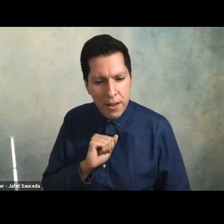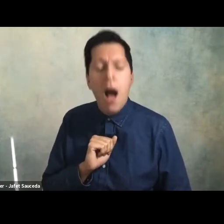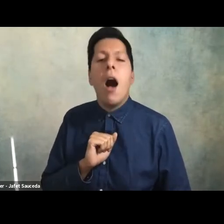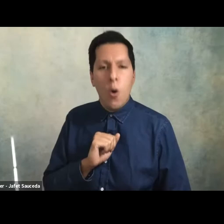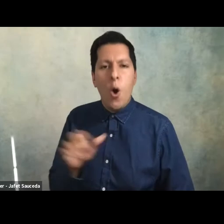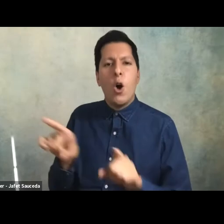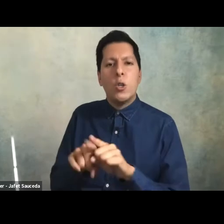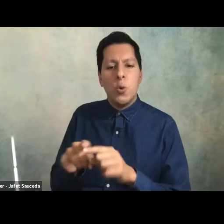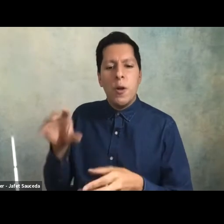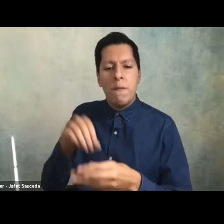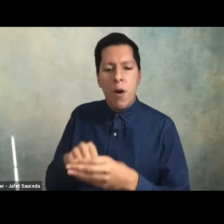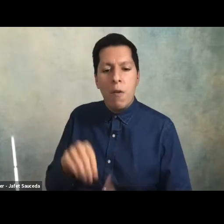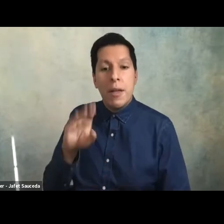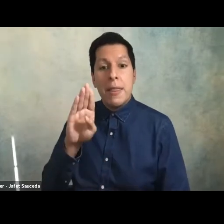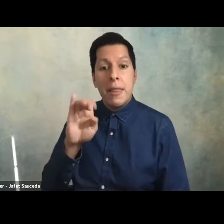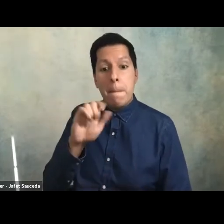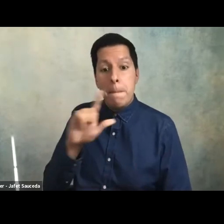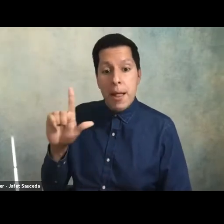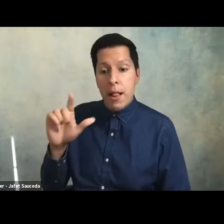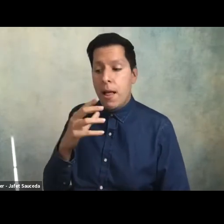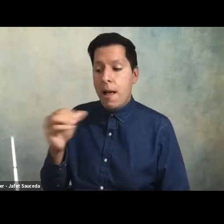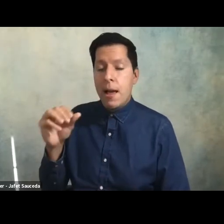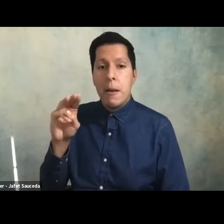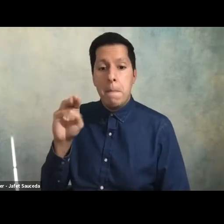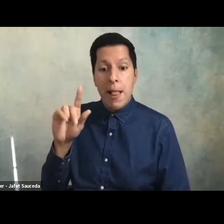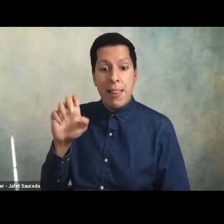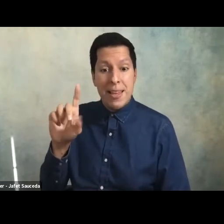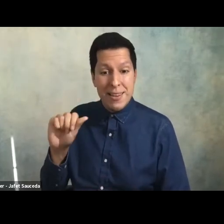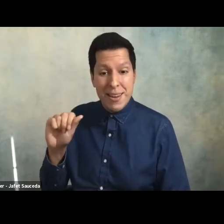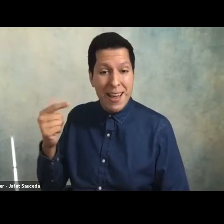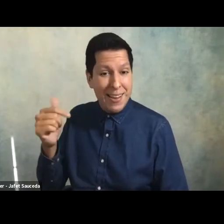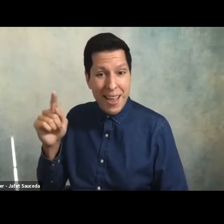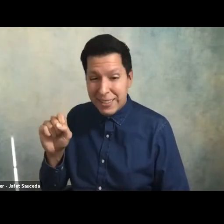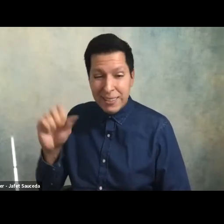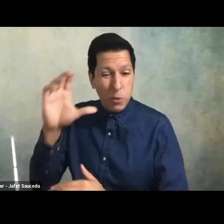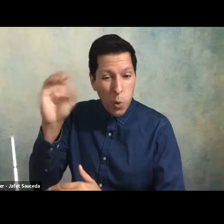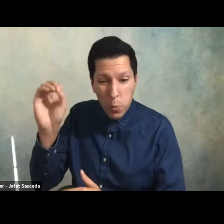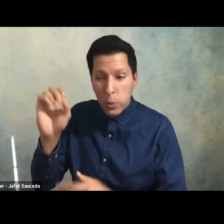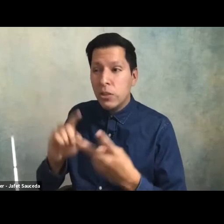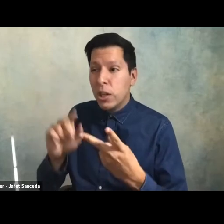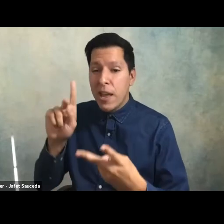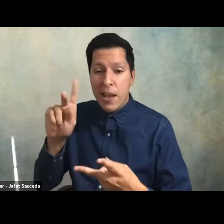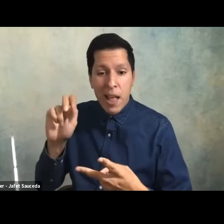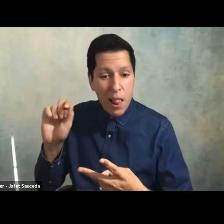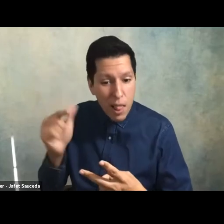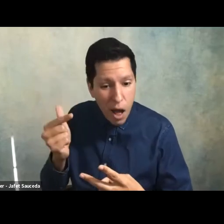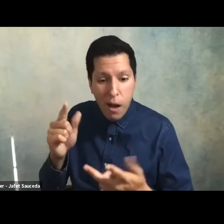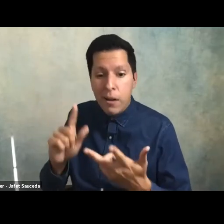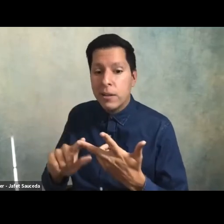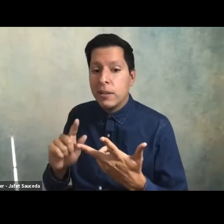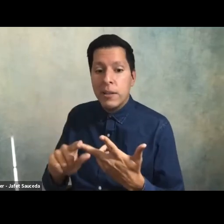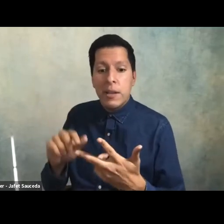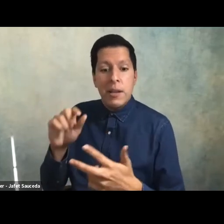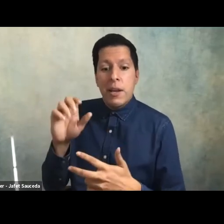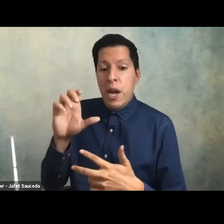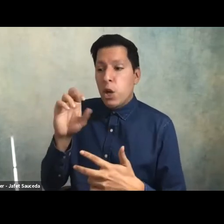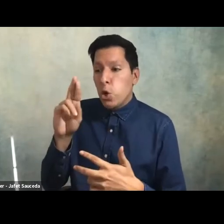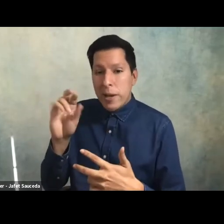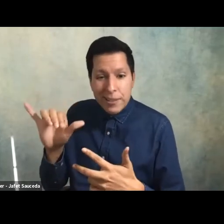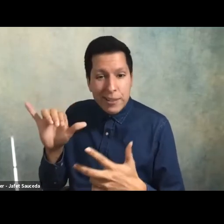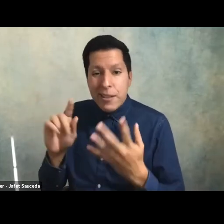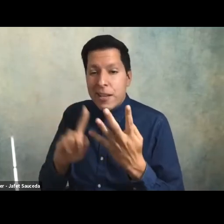illuminati um ford kellogg college futures cressie sloan and open society foundations have